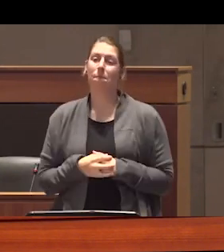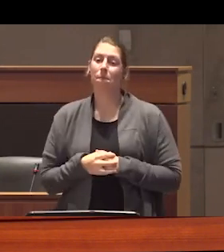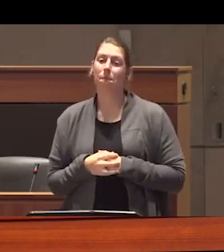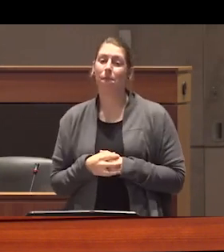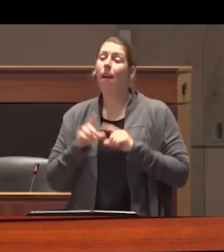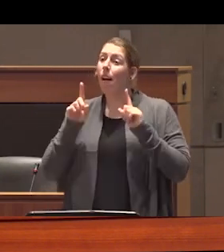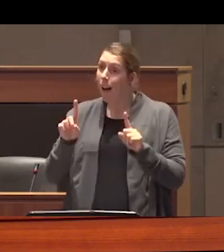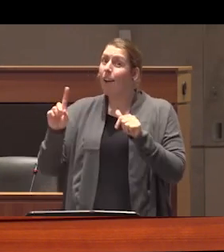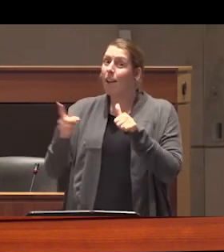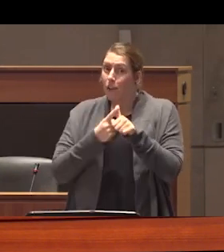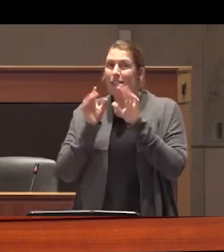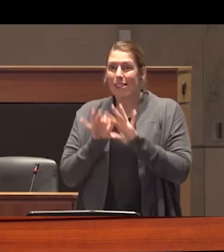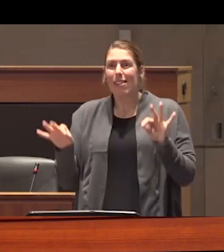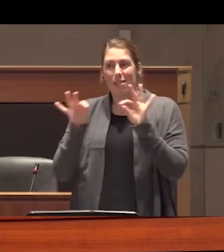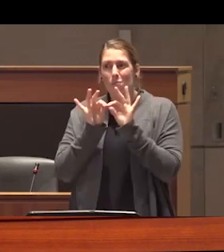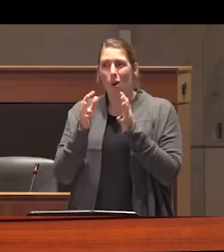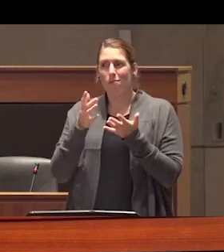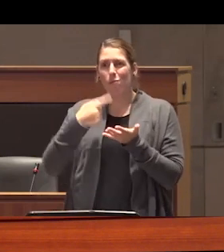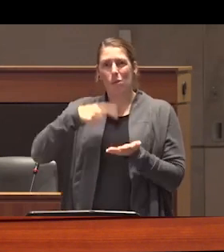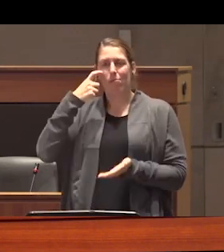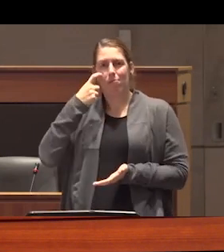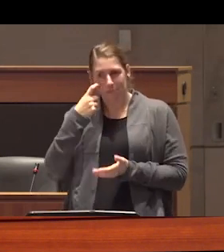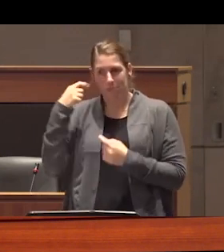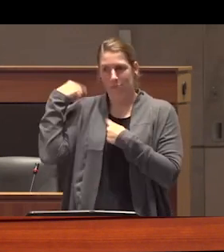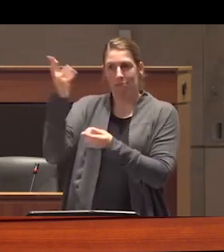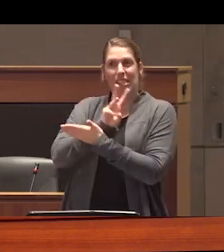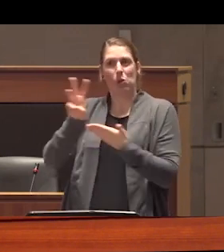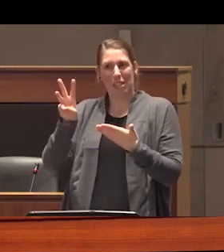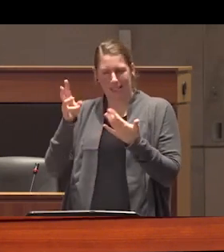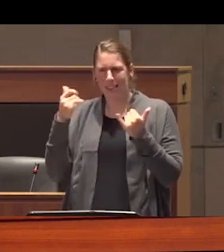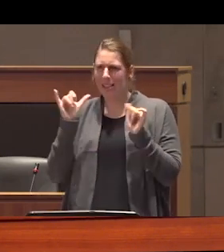not to acknowledge what we have witnessed for the last six weeks and are continuing to witness